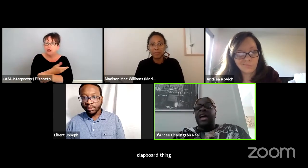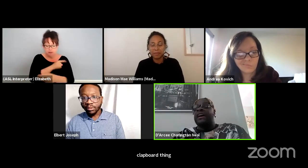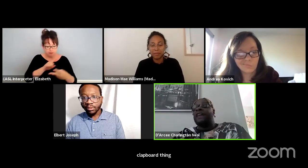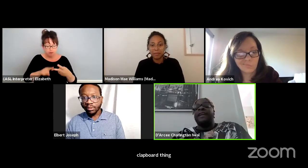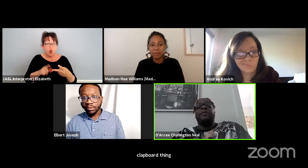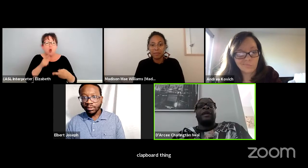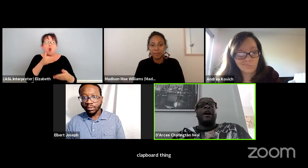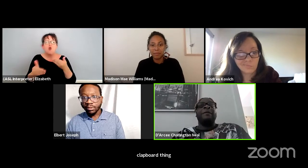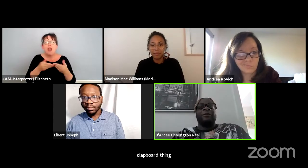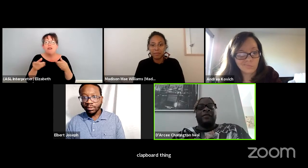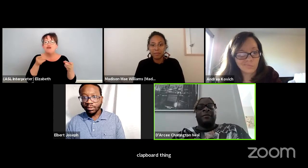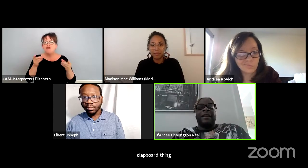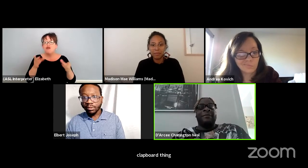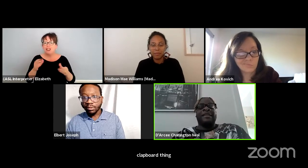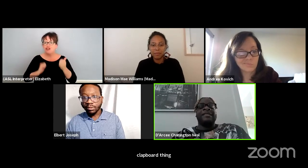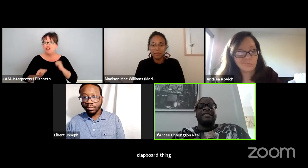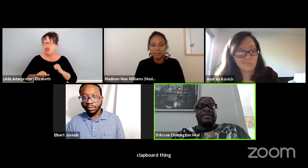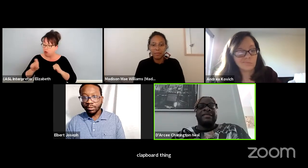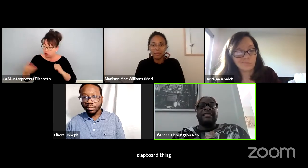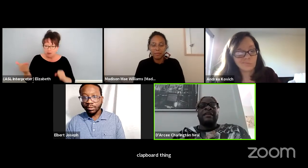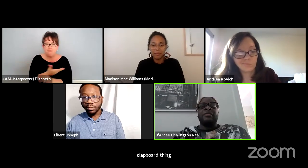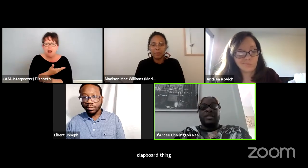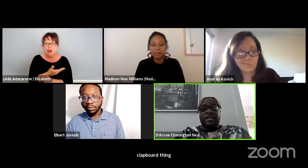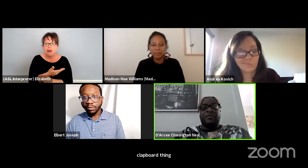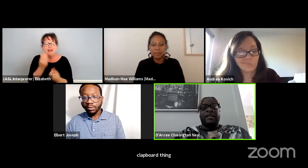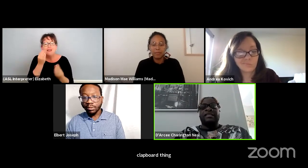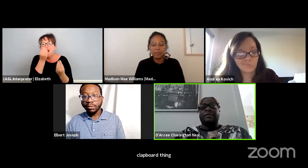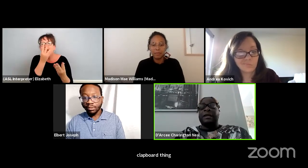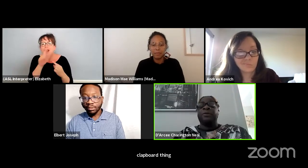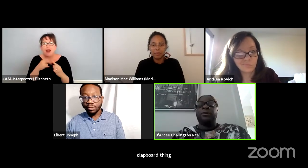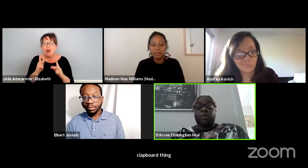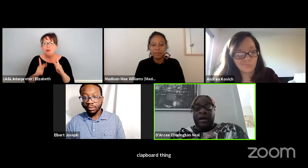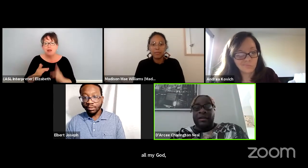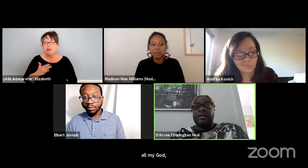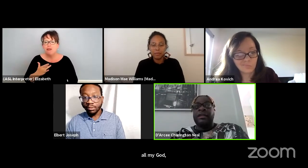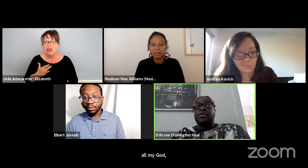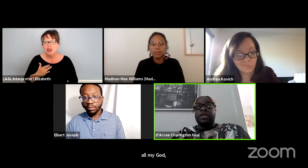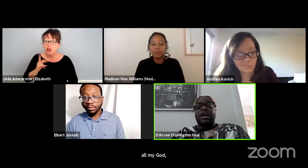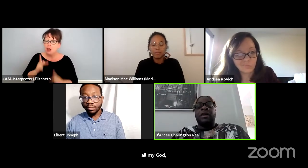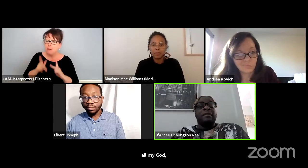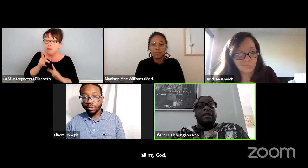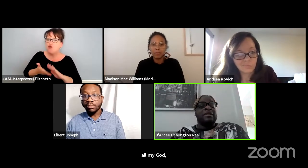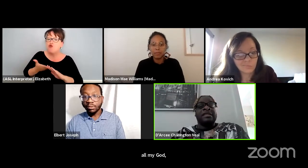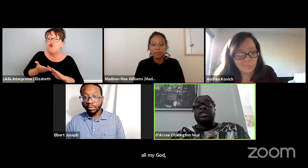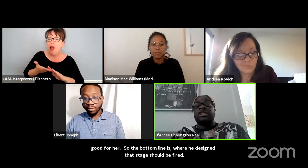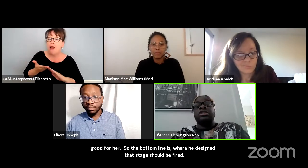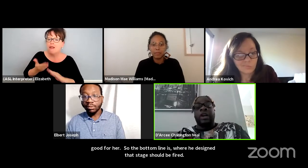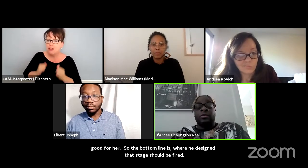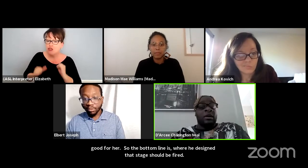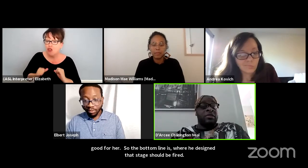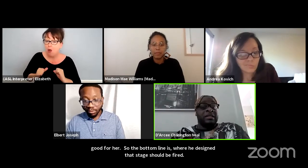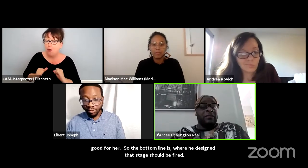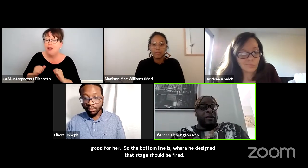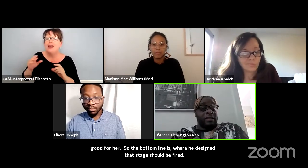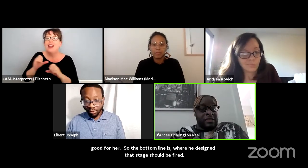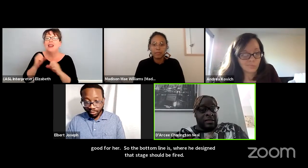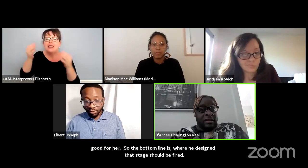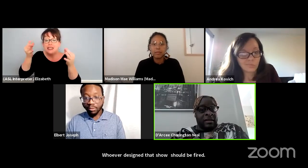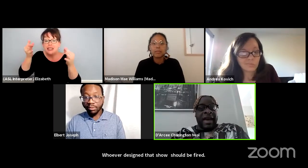And I don't care how people feel about it because that's the difference. The people who run the show and make the decisions, don't know the difference.